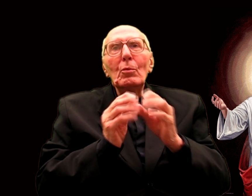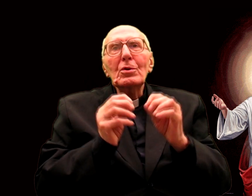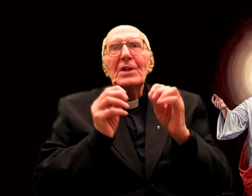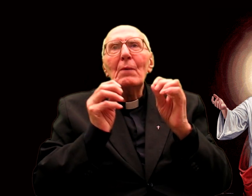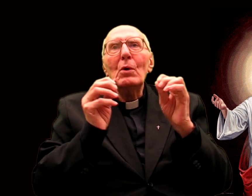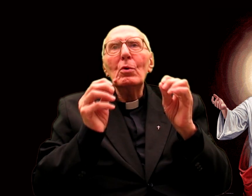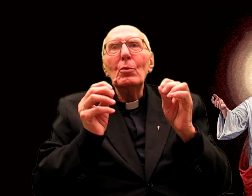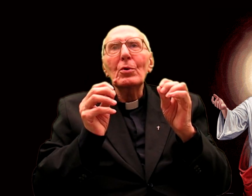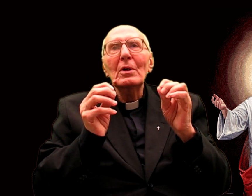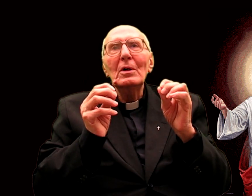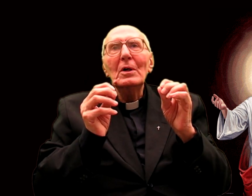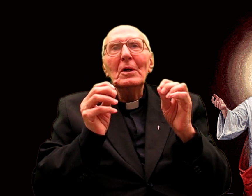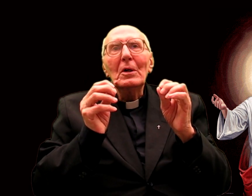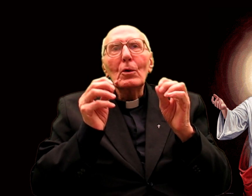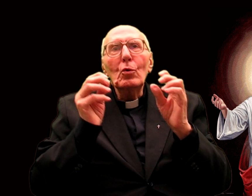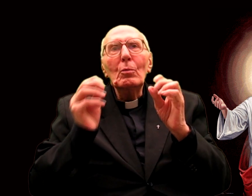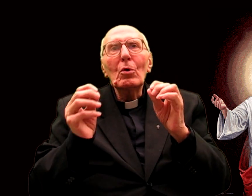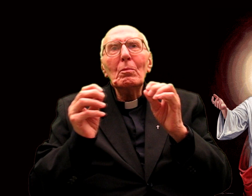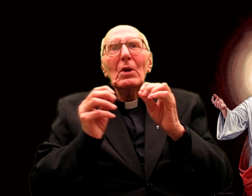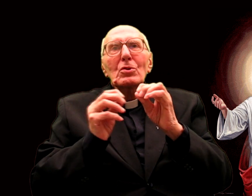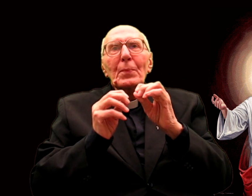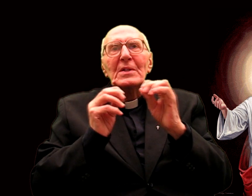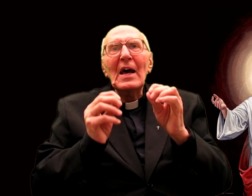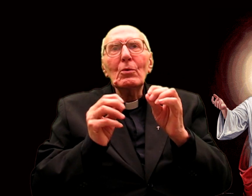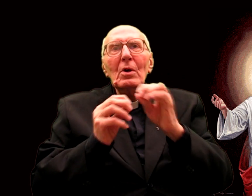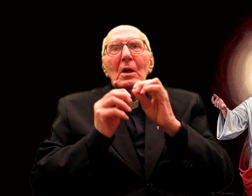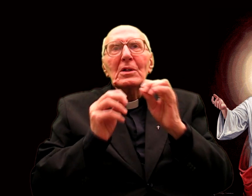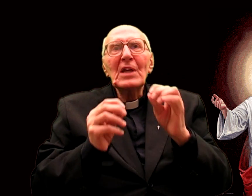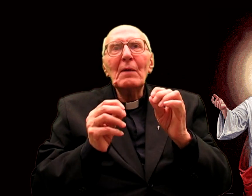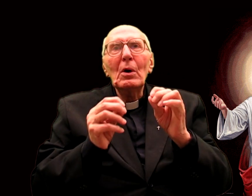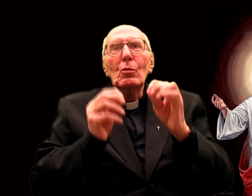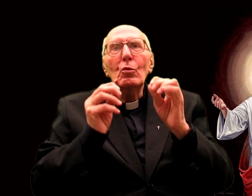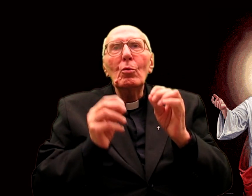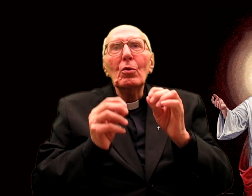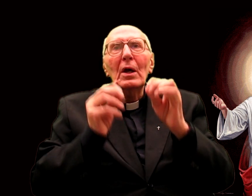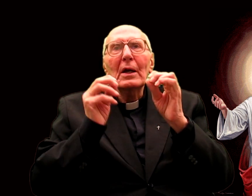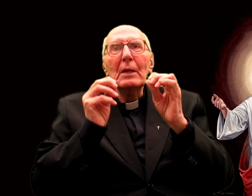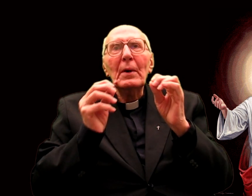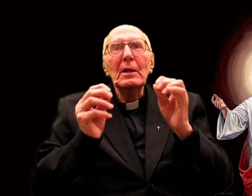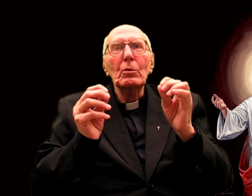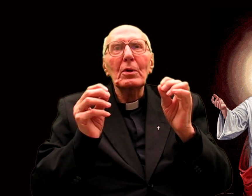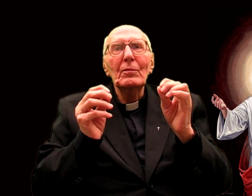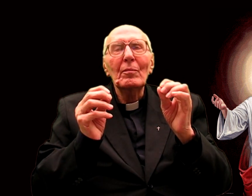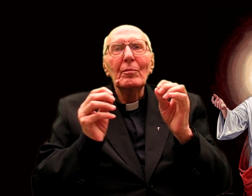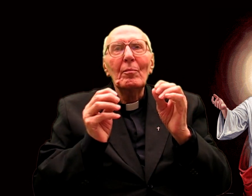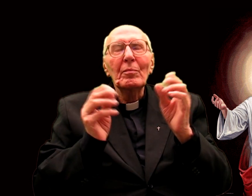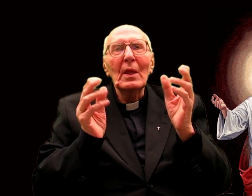Love love calls, love calls slighted love repairer.